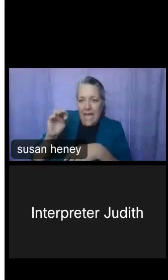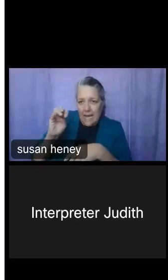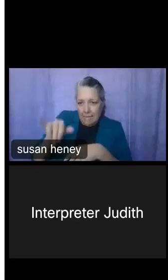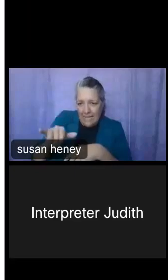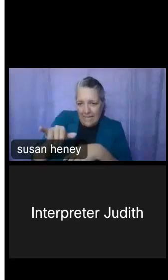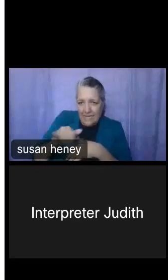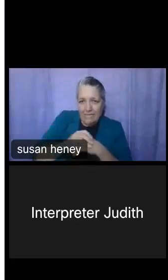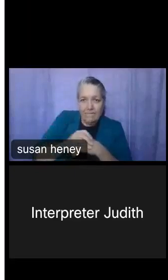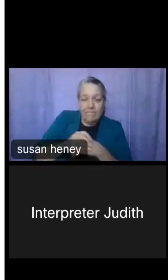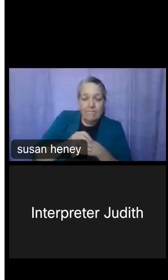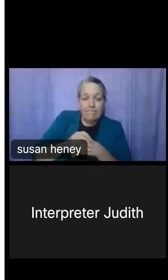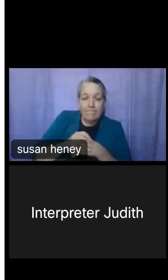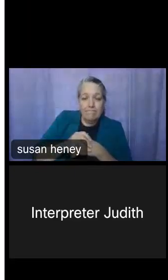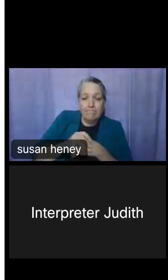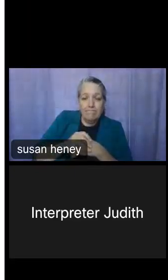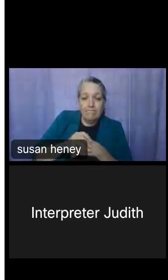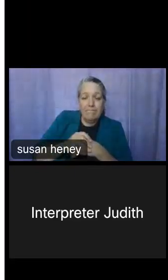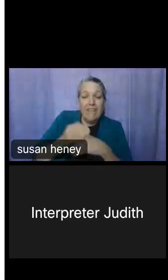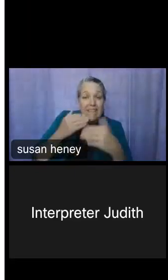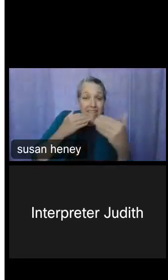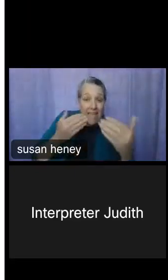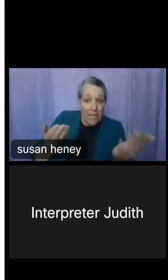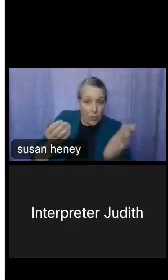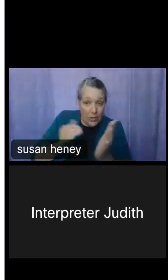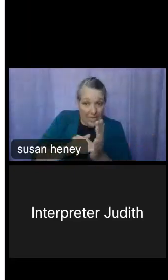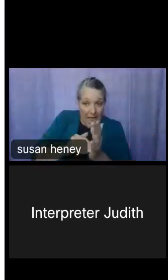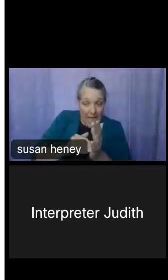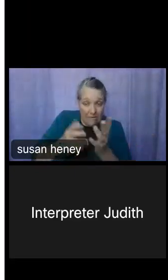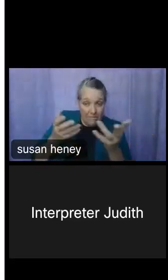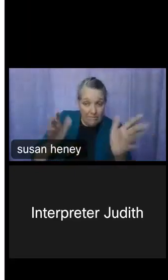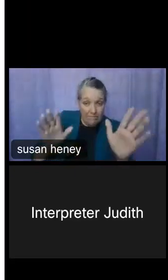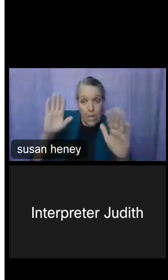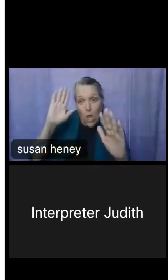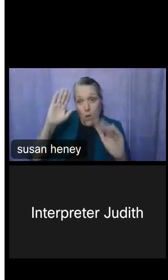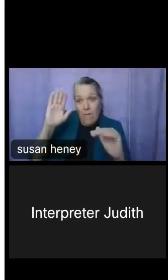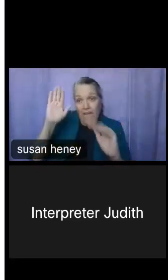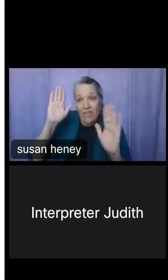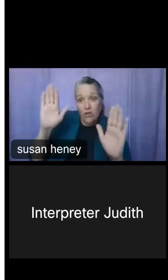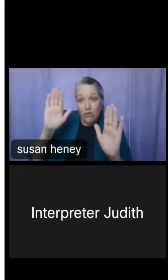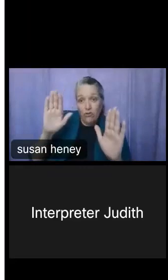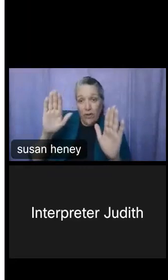to a close. So we thank you again and hope you have a great afternoon.